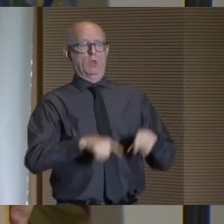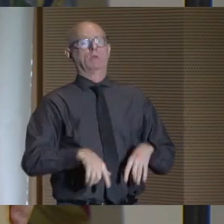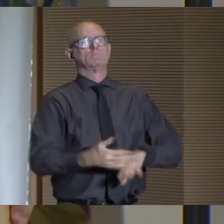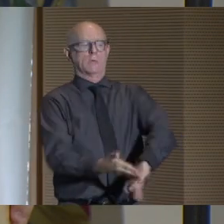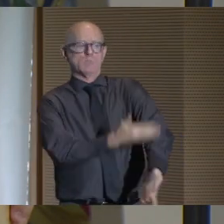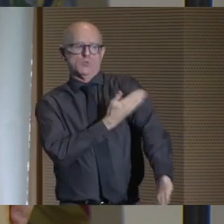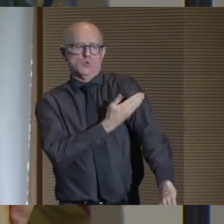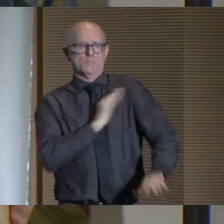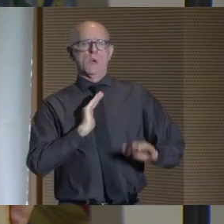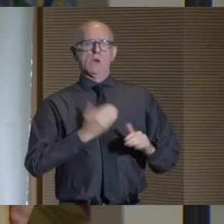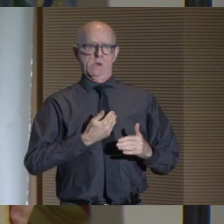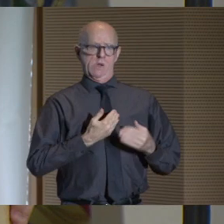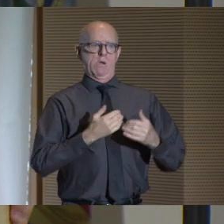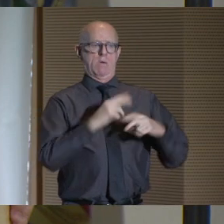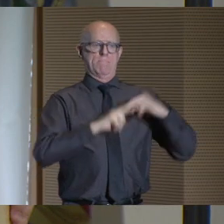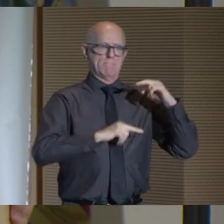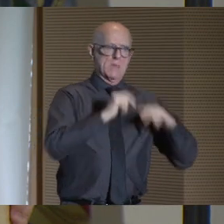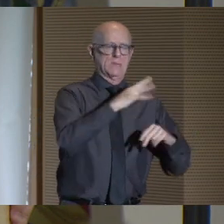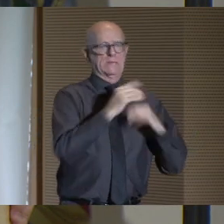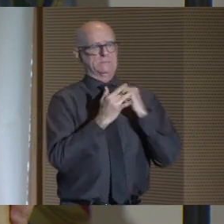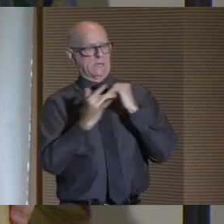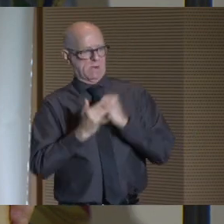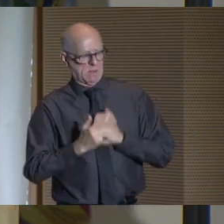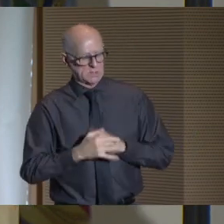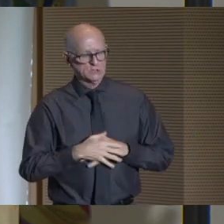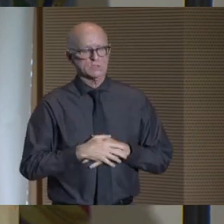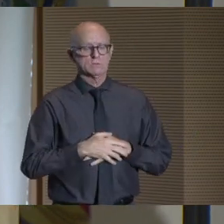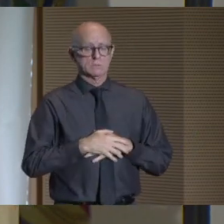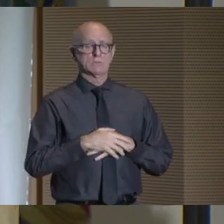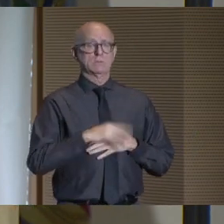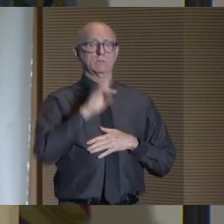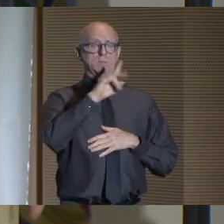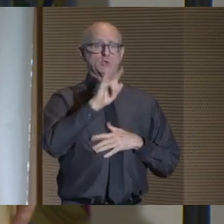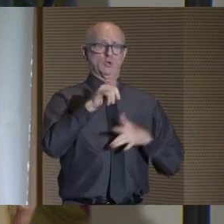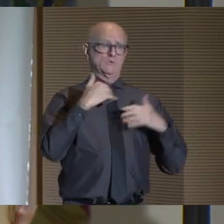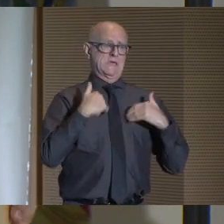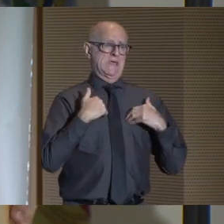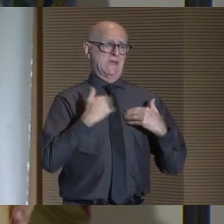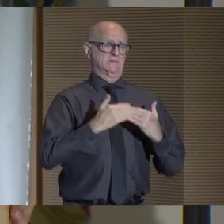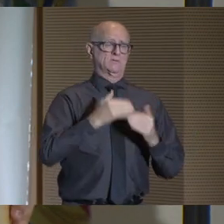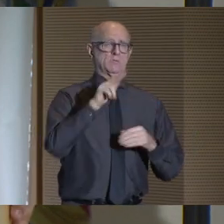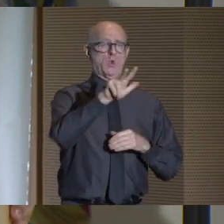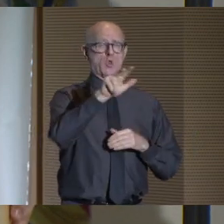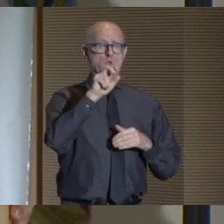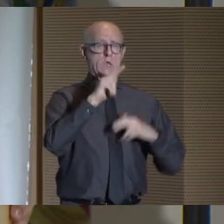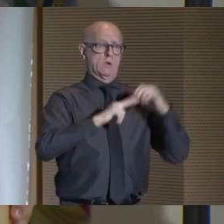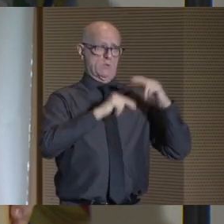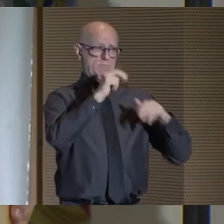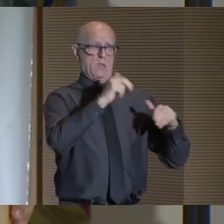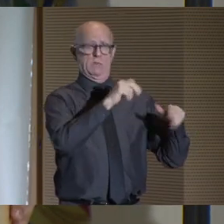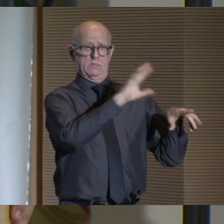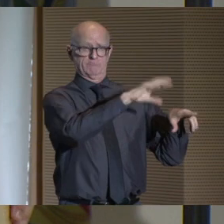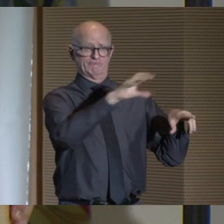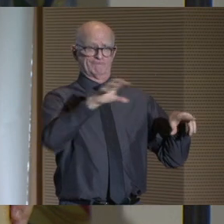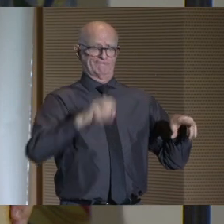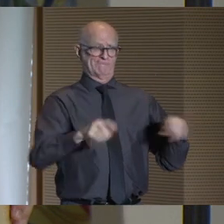is a large-scale improvement in our facilities and technology. The university has nearly 300 buildings